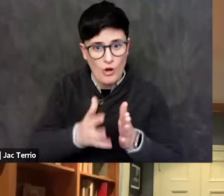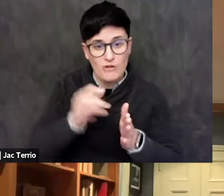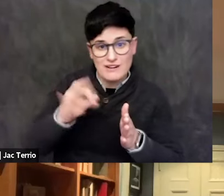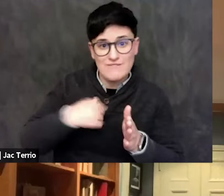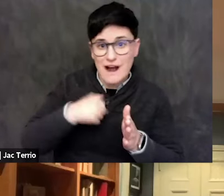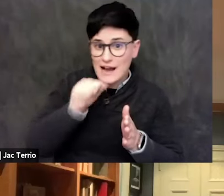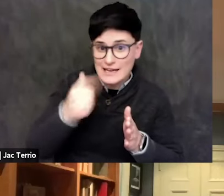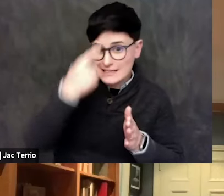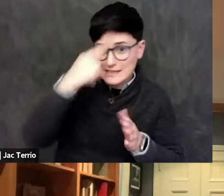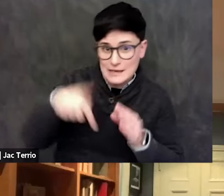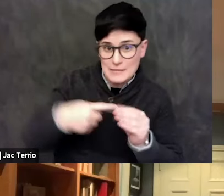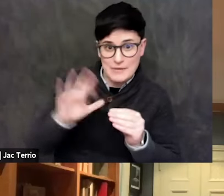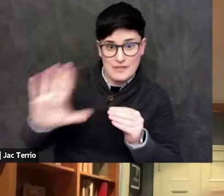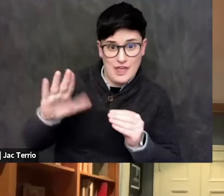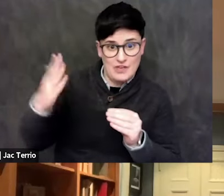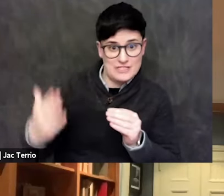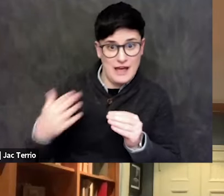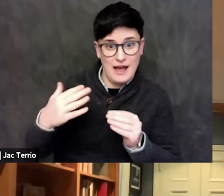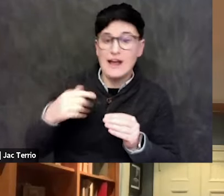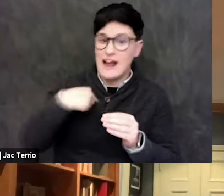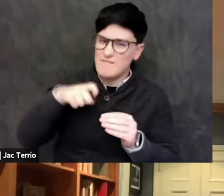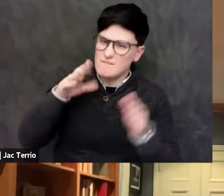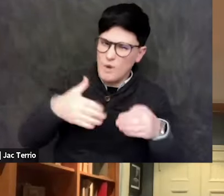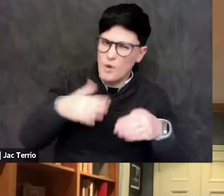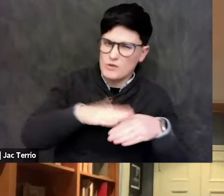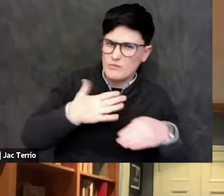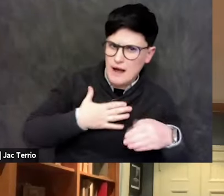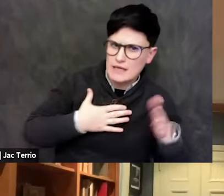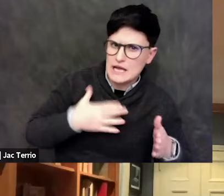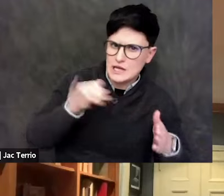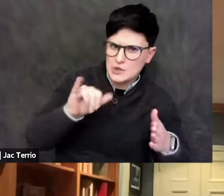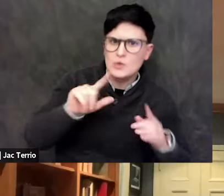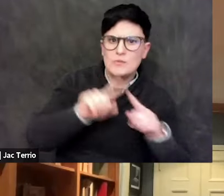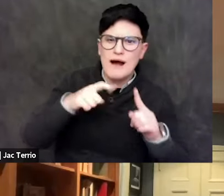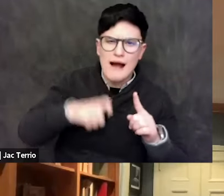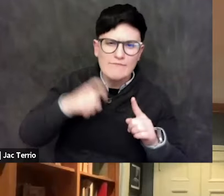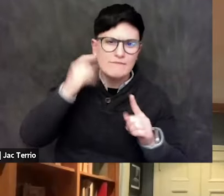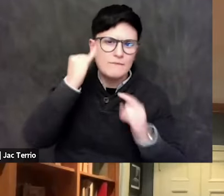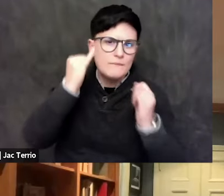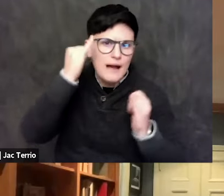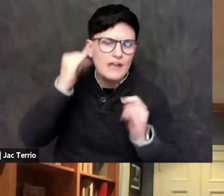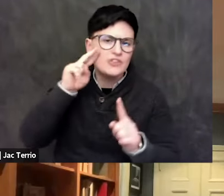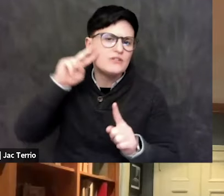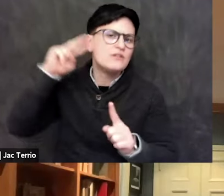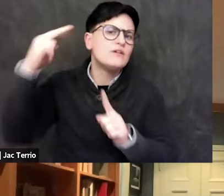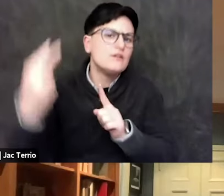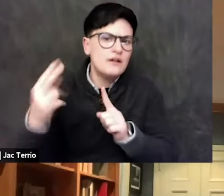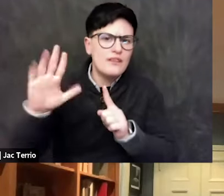and was just focusing on what I wanted to say, but not having the imagination to think about how they were gonna approach it, I would've been committing malpractice.